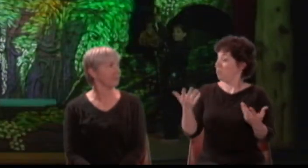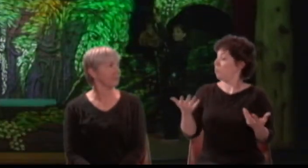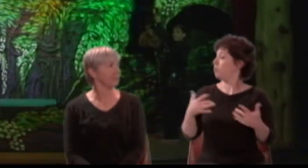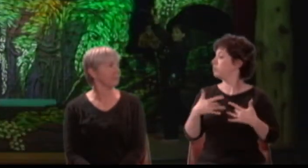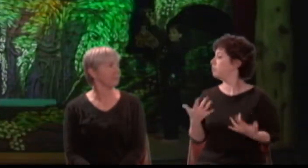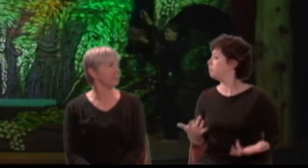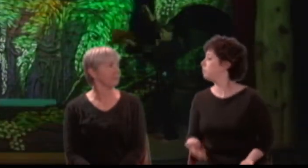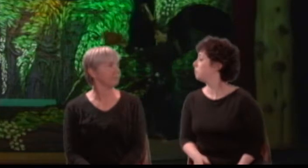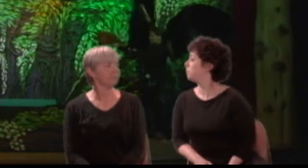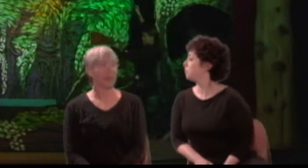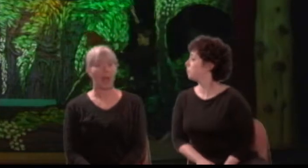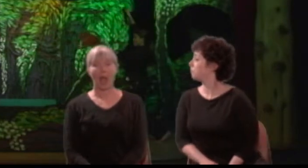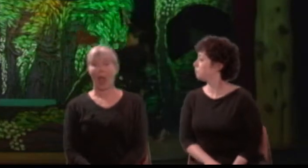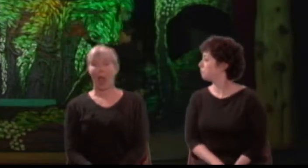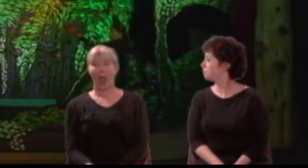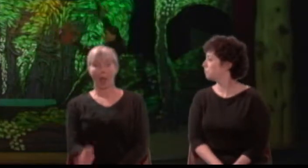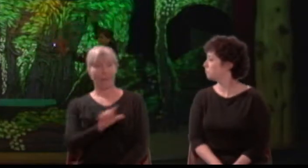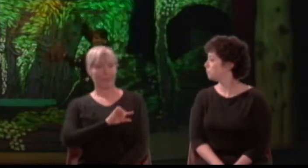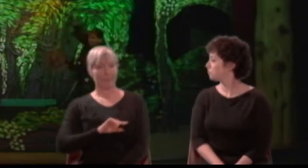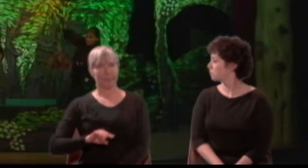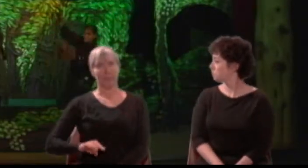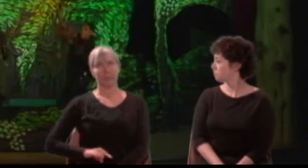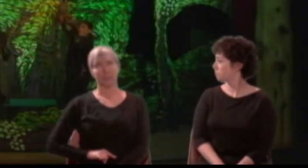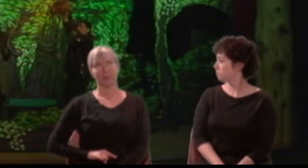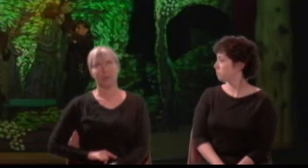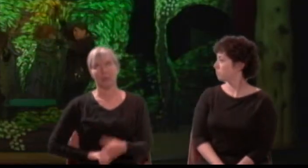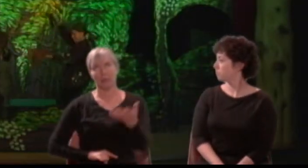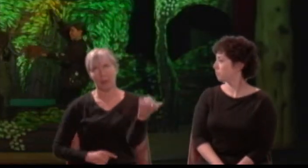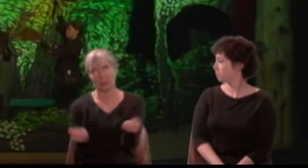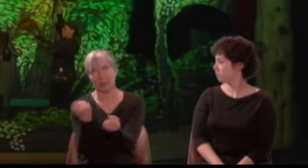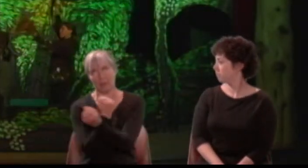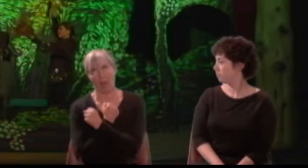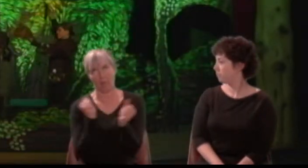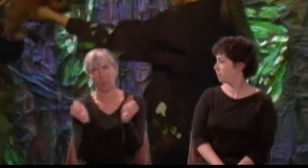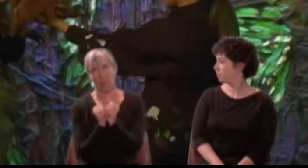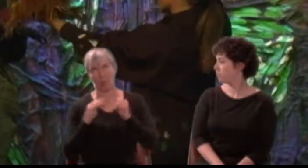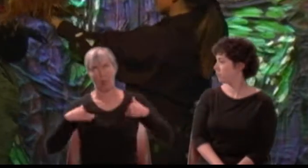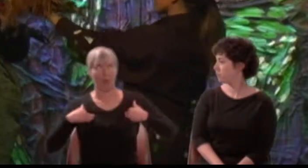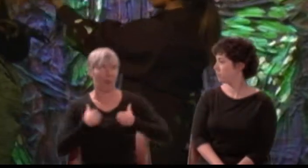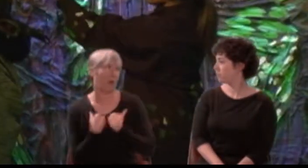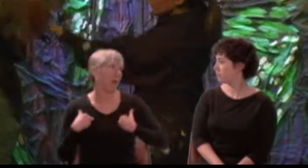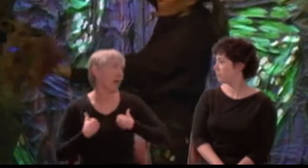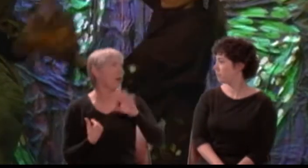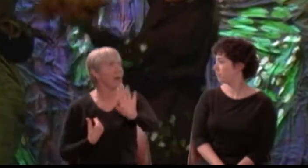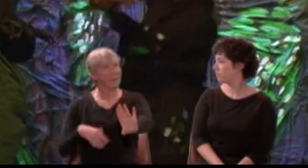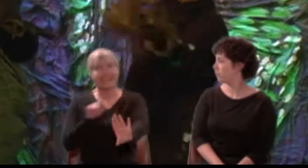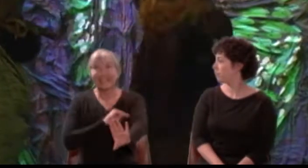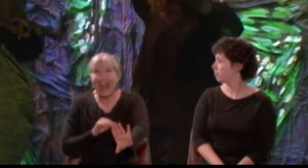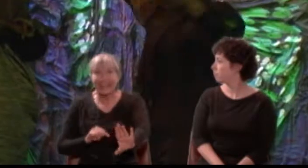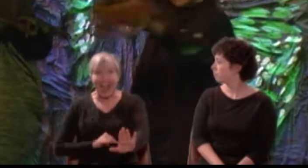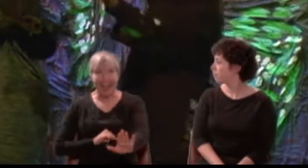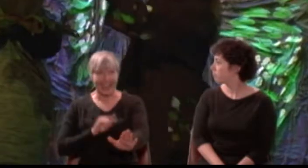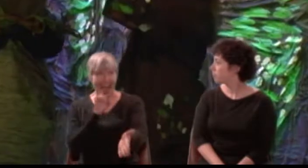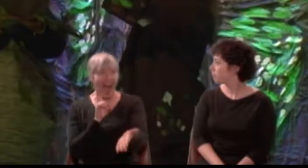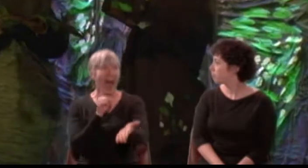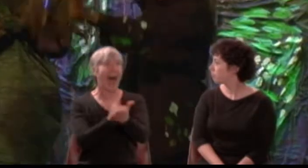Puck: My mistress with a monster is in love. Ha! Titania awaked and straight away loved an ass.